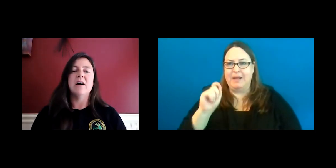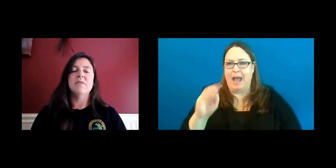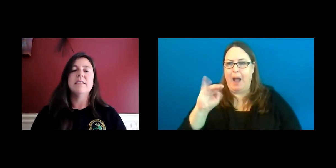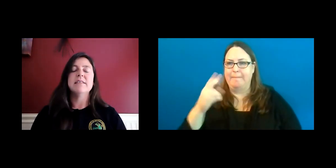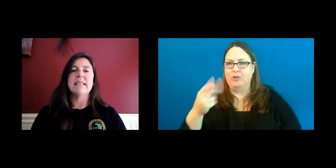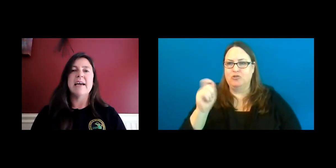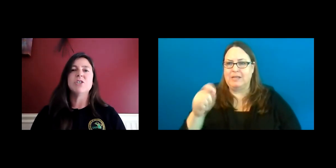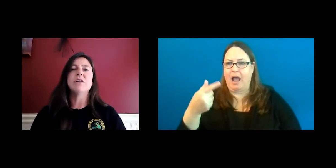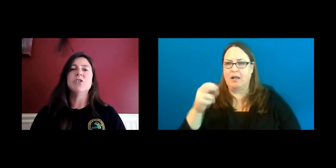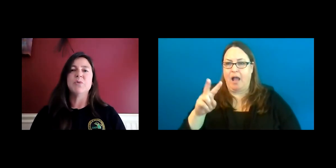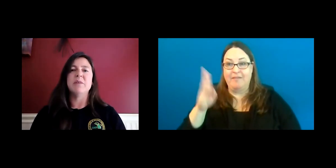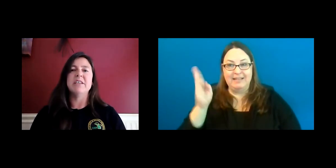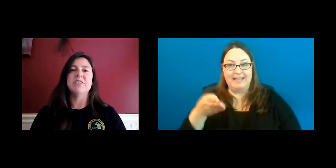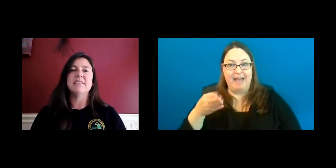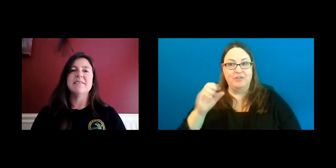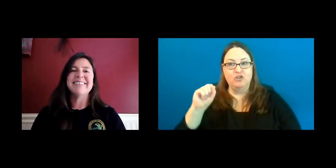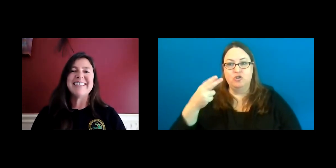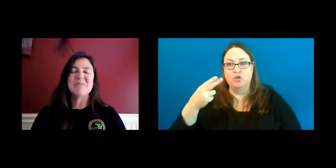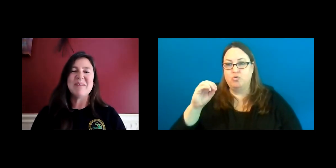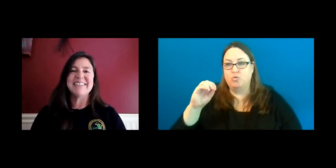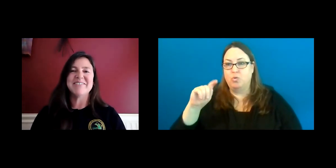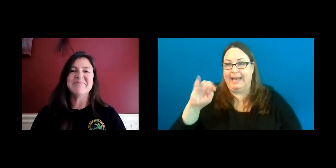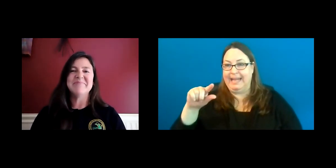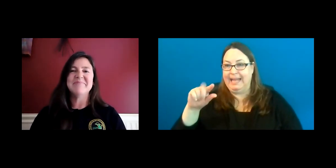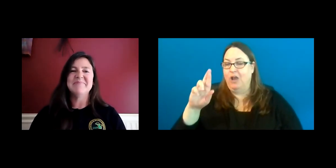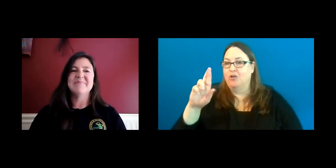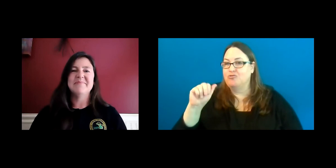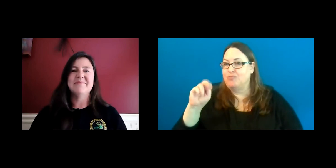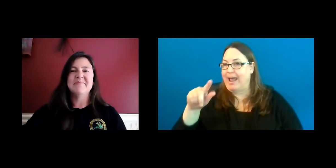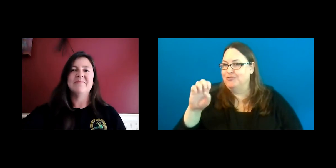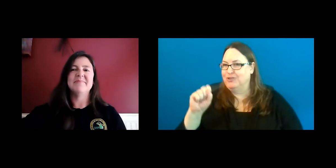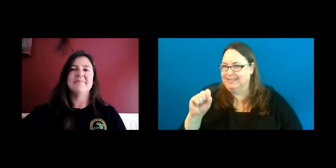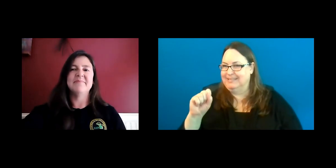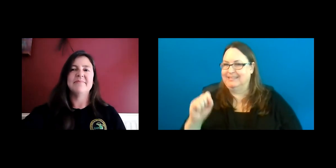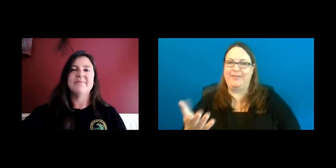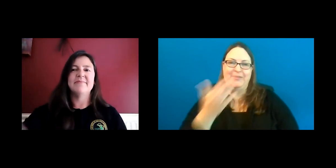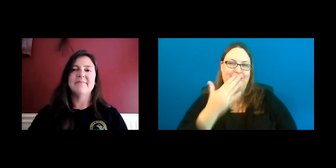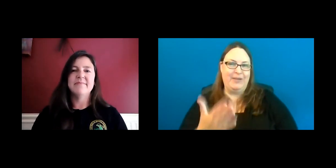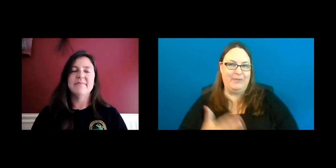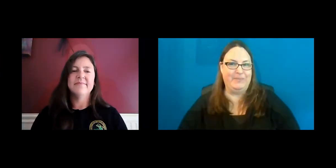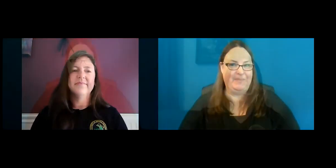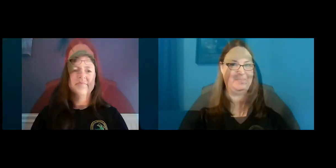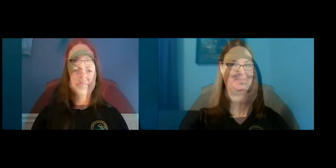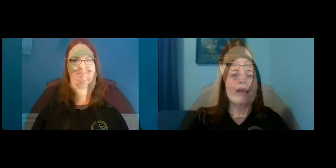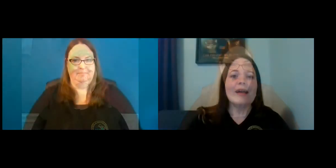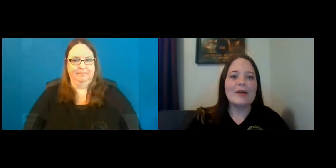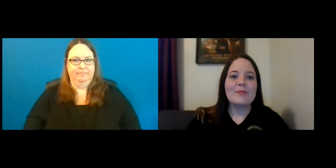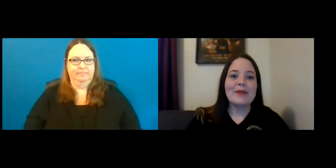Thanks so much.